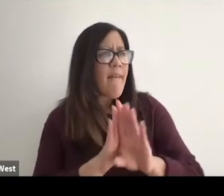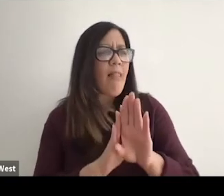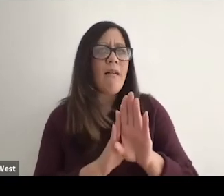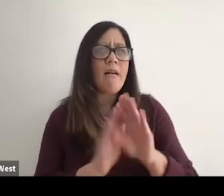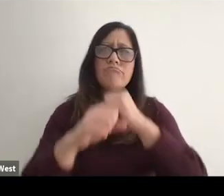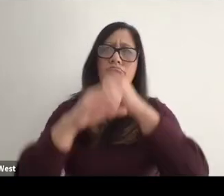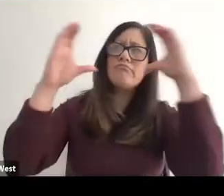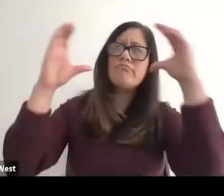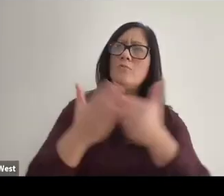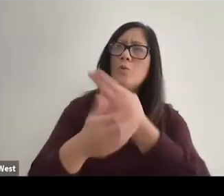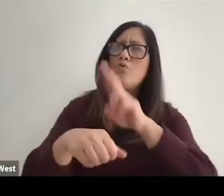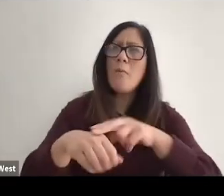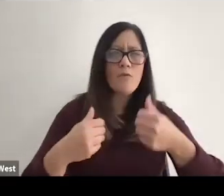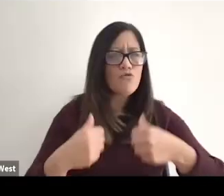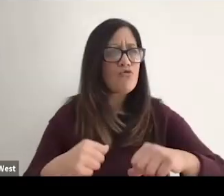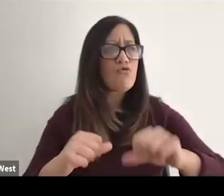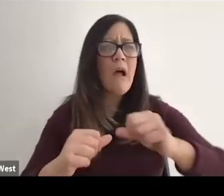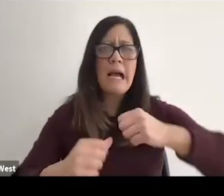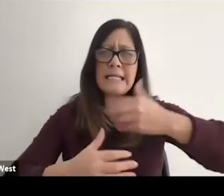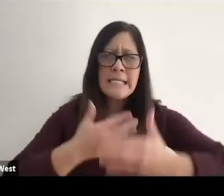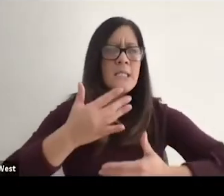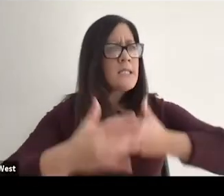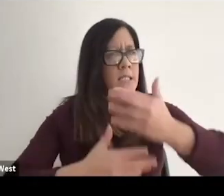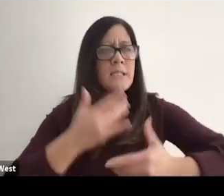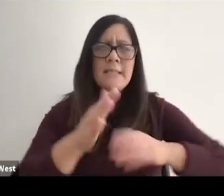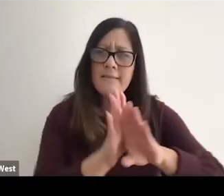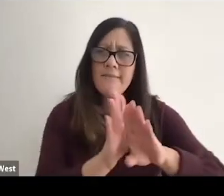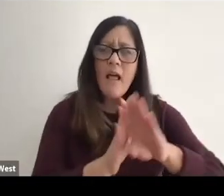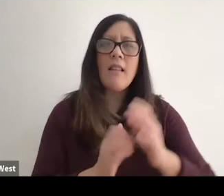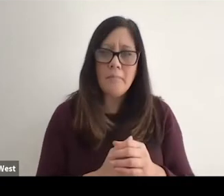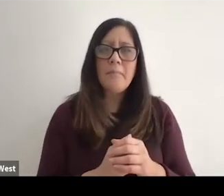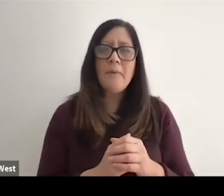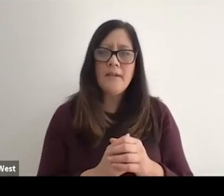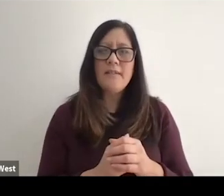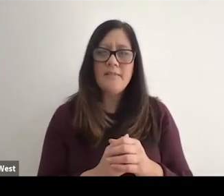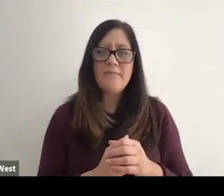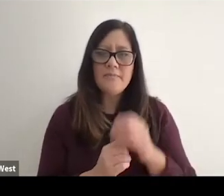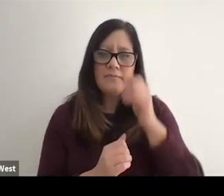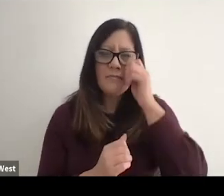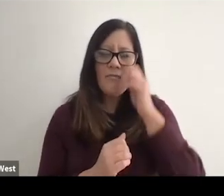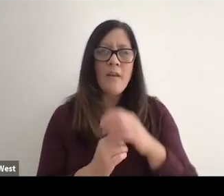We have to push into that space. Developing it by getting a ritual. The ritual increasing a rhythm.